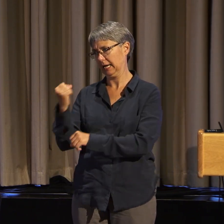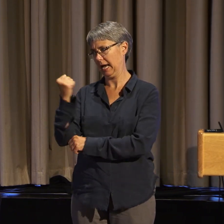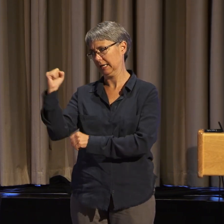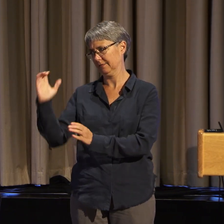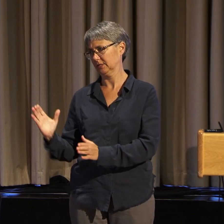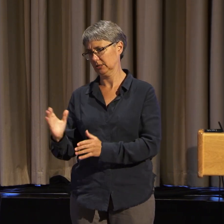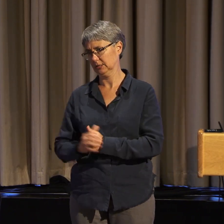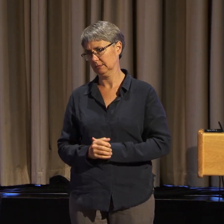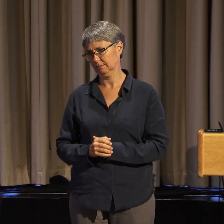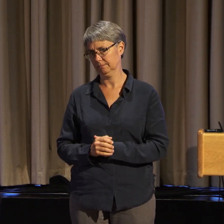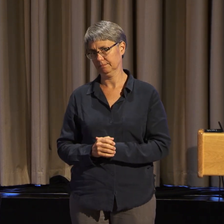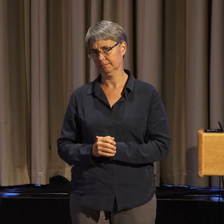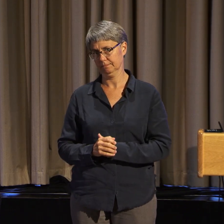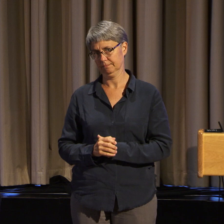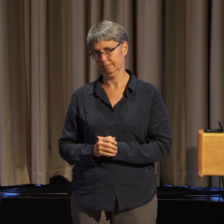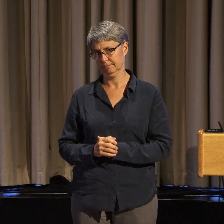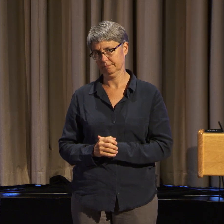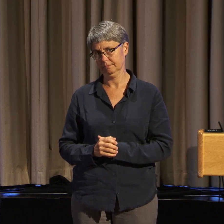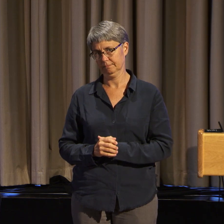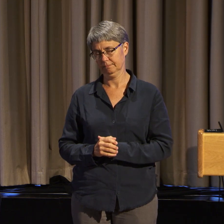And I accepted the fact that I could not